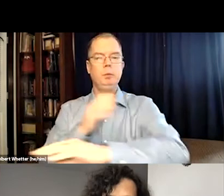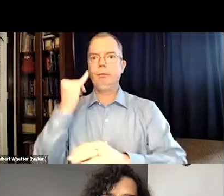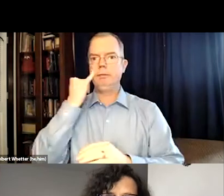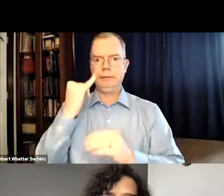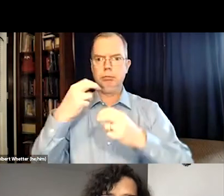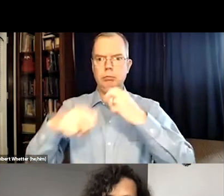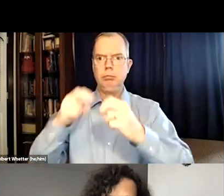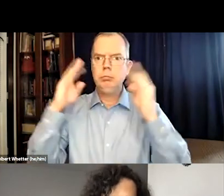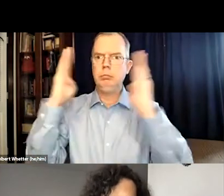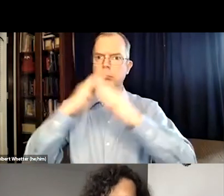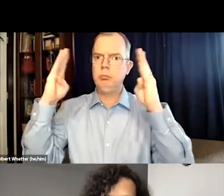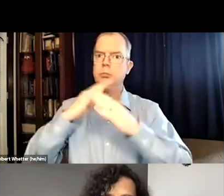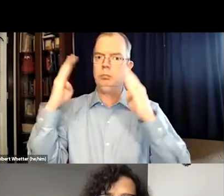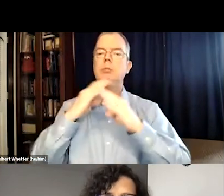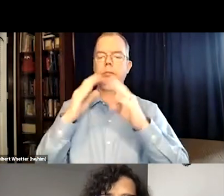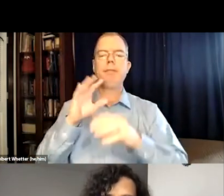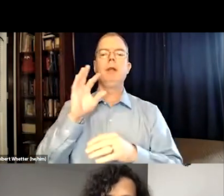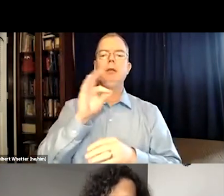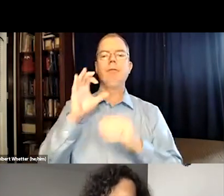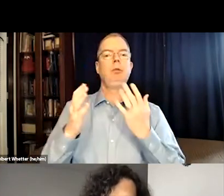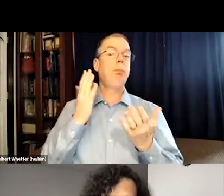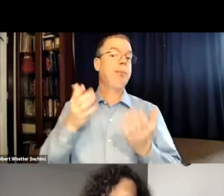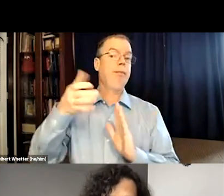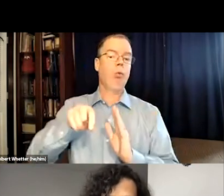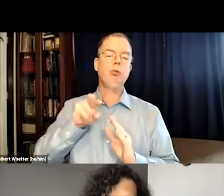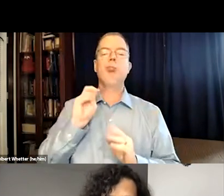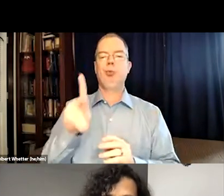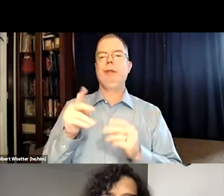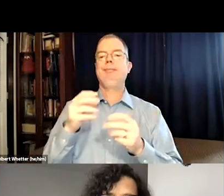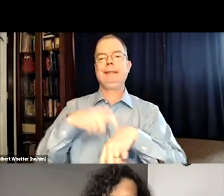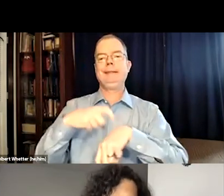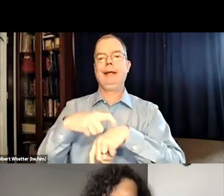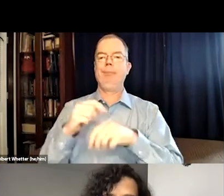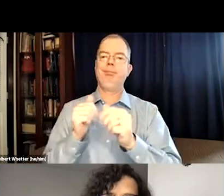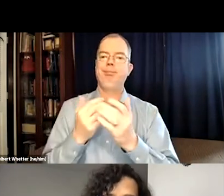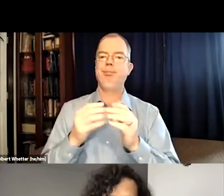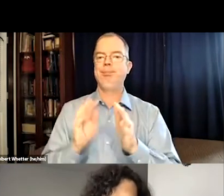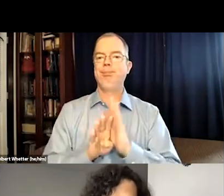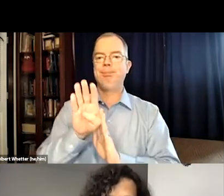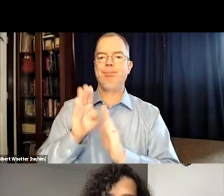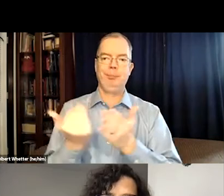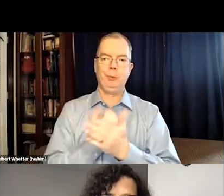and seeing if they need to improve them, if they notice frequent issues. And so that will force them to put